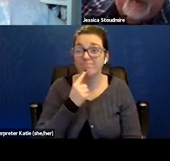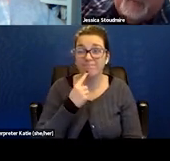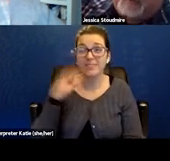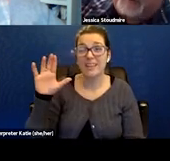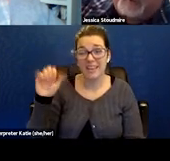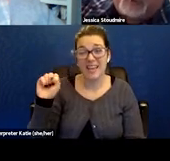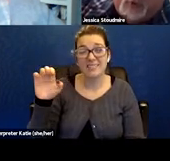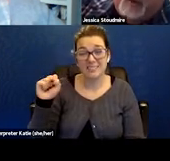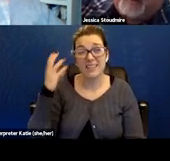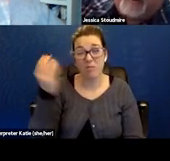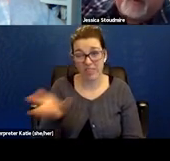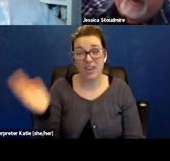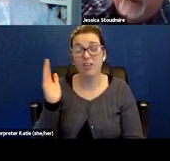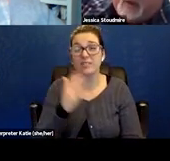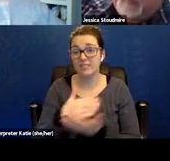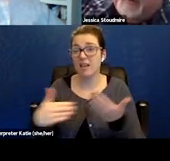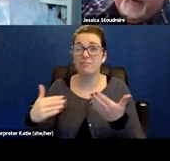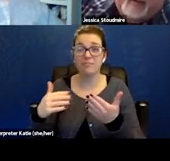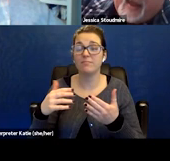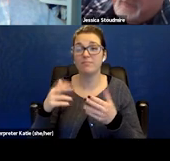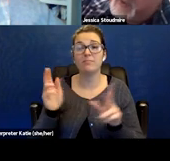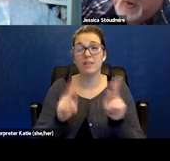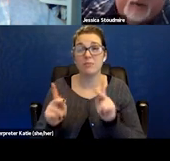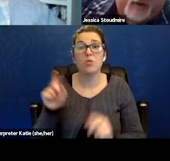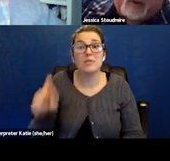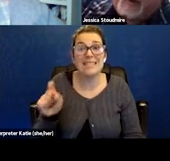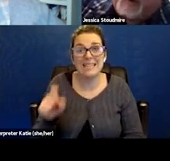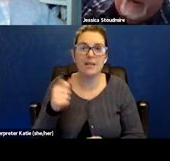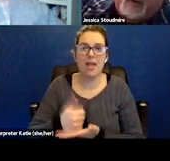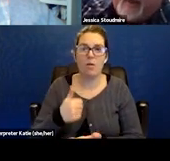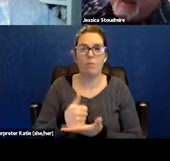Recipients who do need help and have no other avenues.